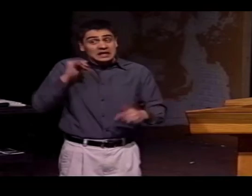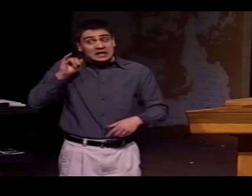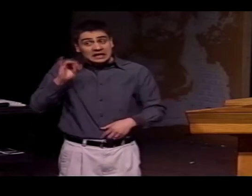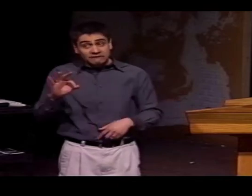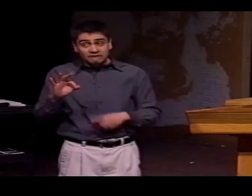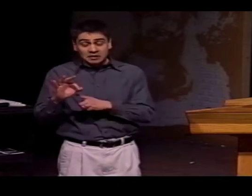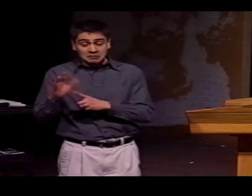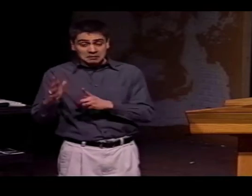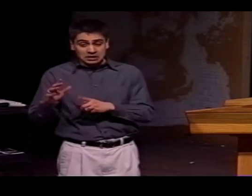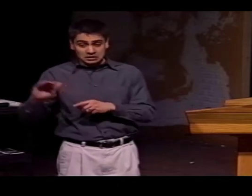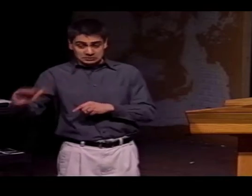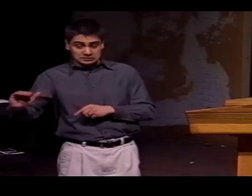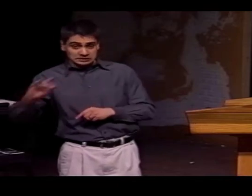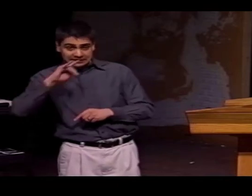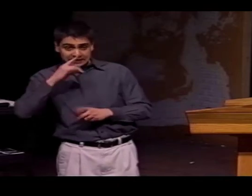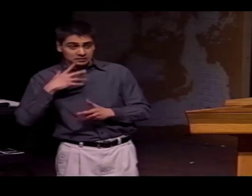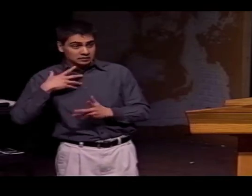FIASCO.